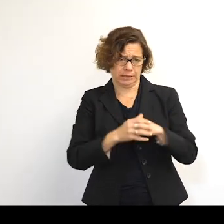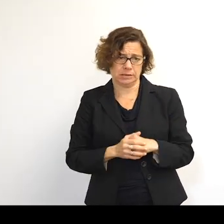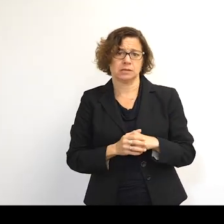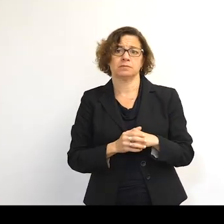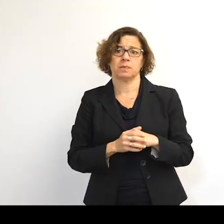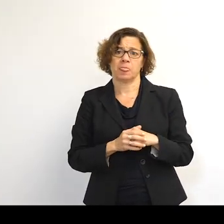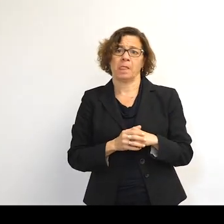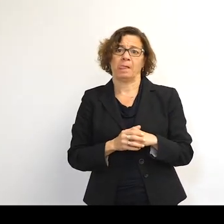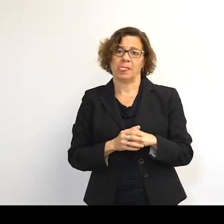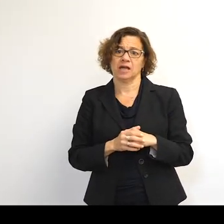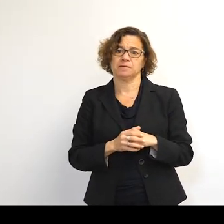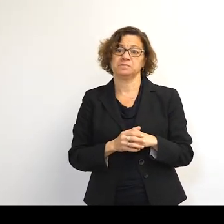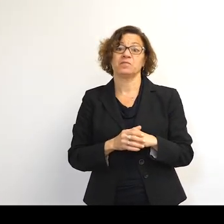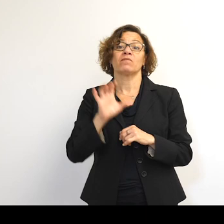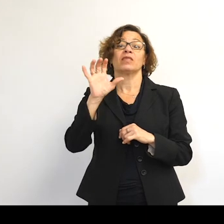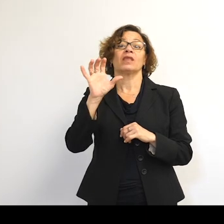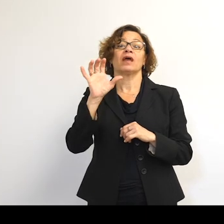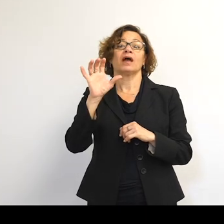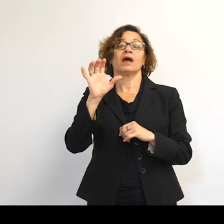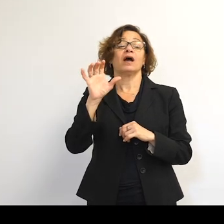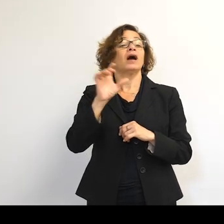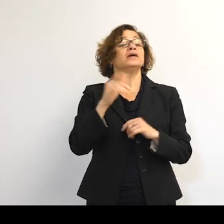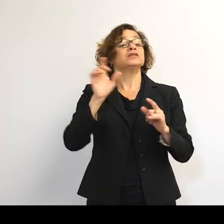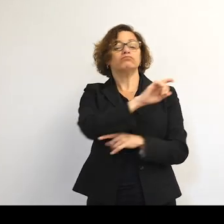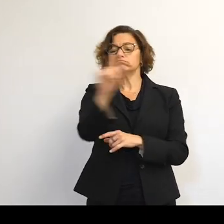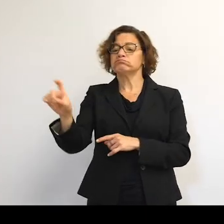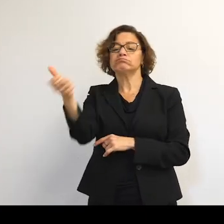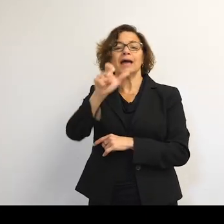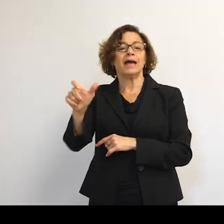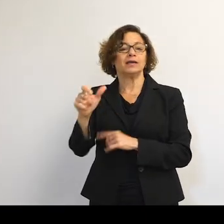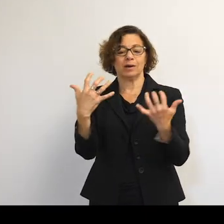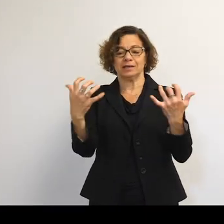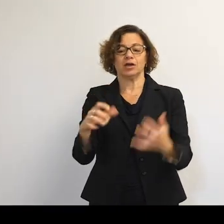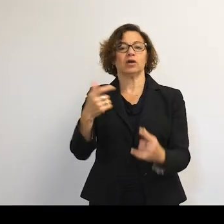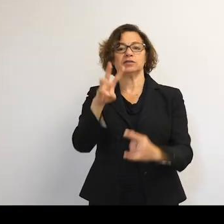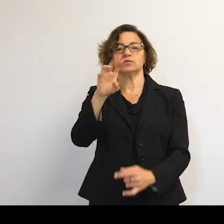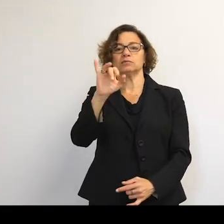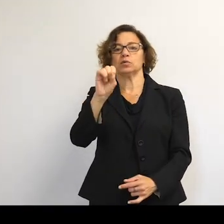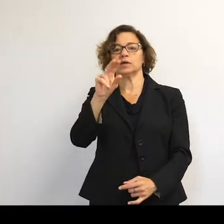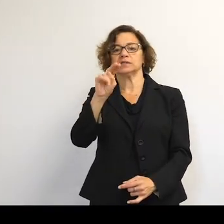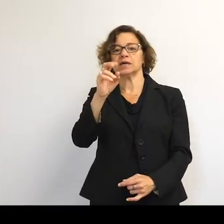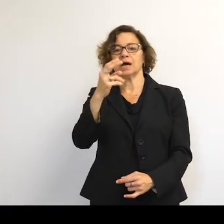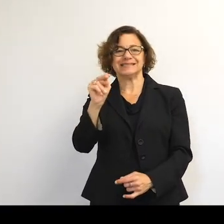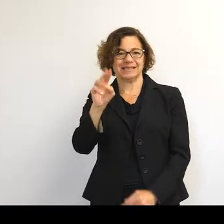So a related question is, anyone in the audience from Wisconsin? Anybody?